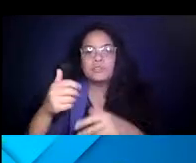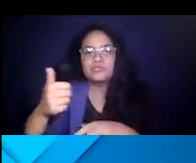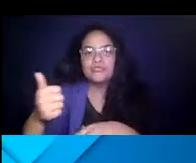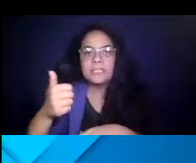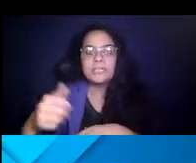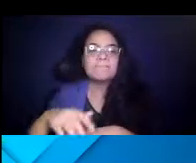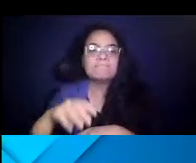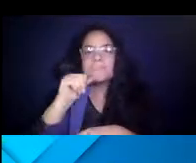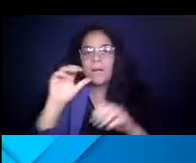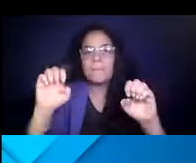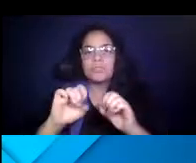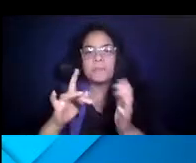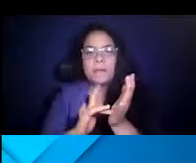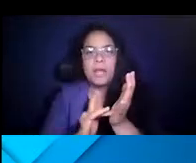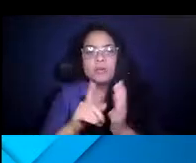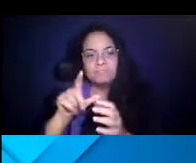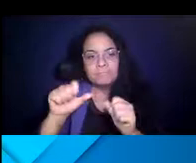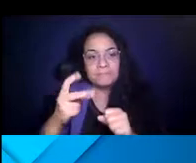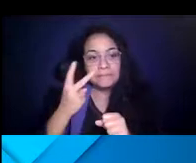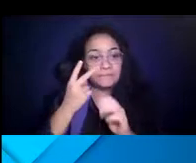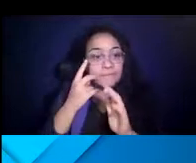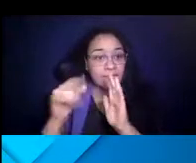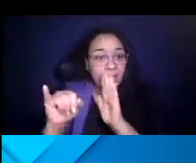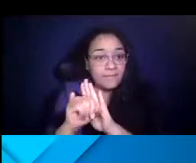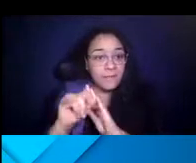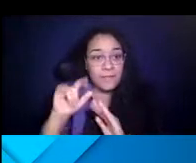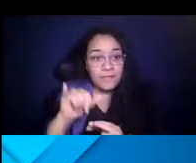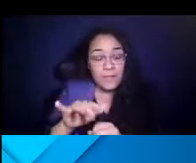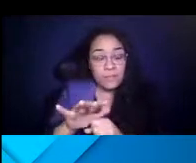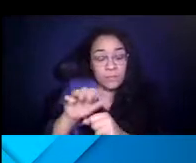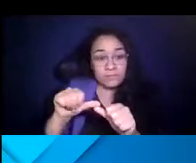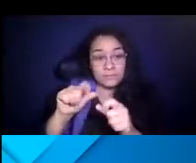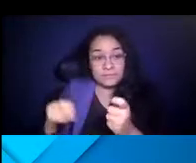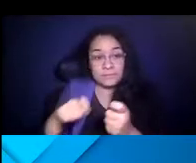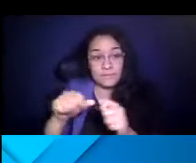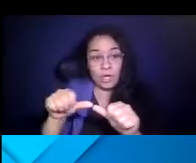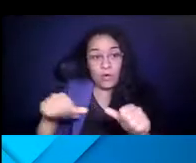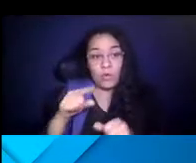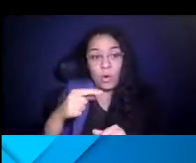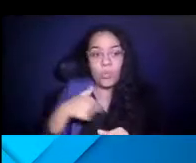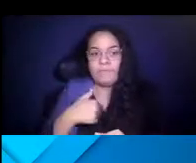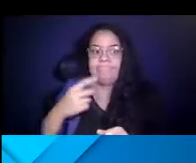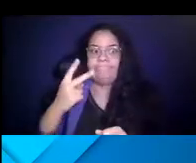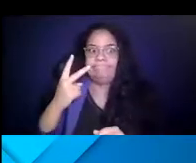14:53:36 And you can see in this particular area of our ridership, again, we've seen growth